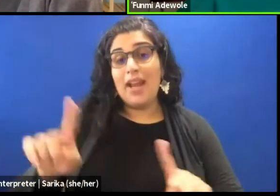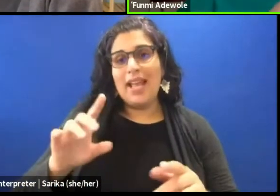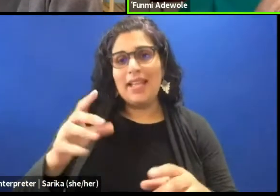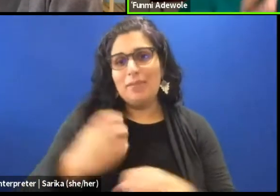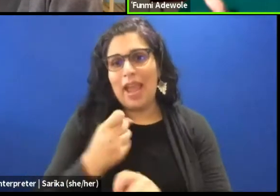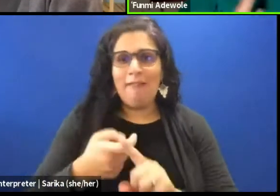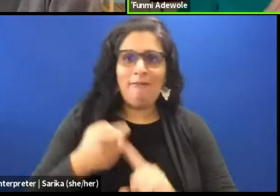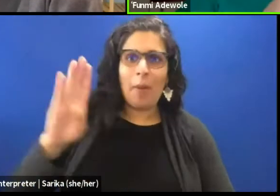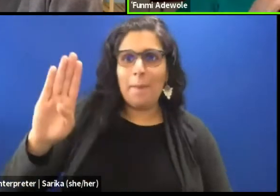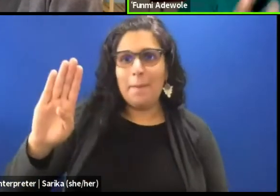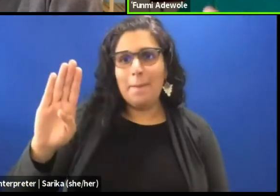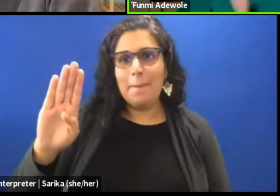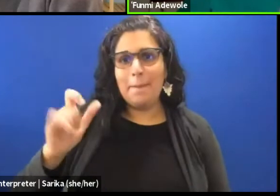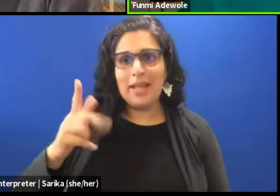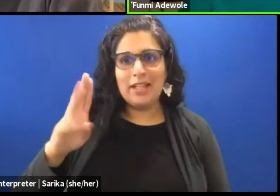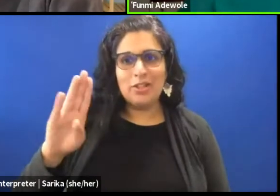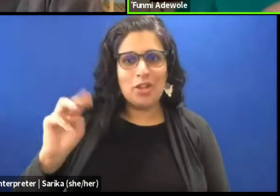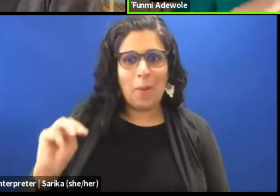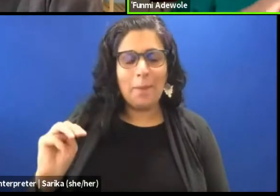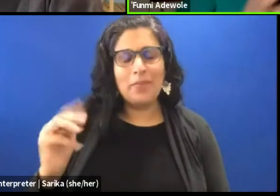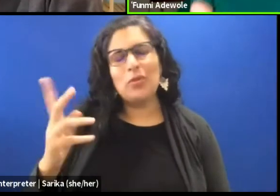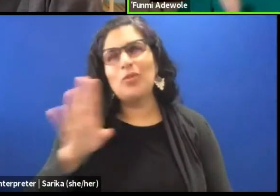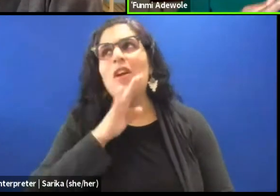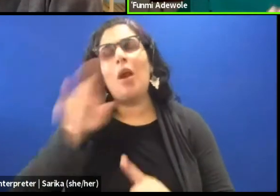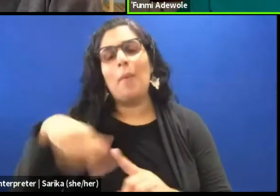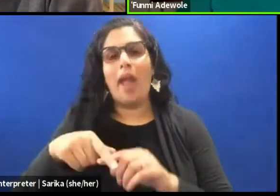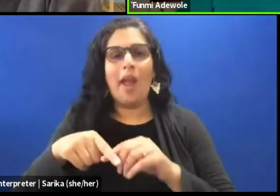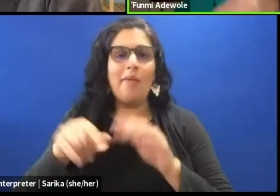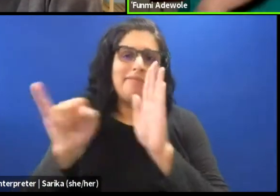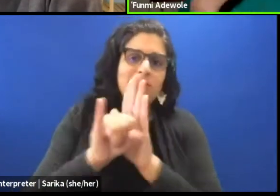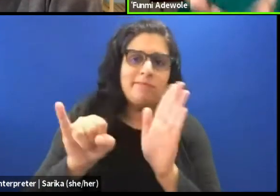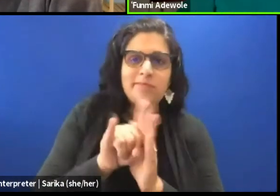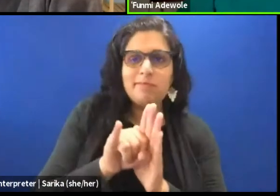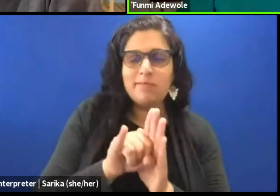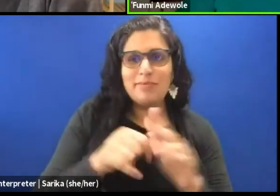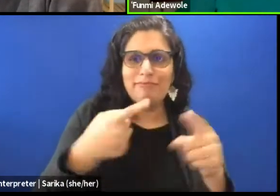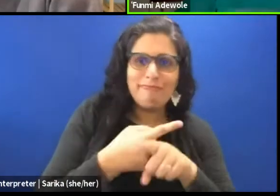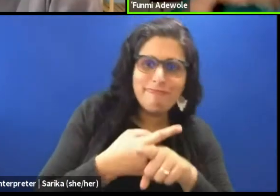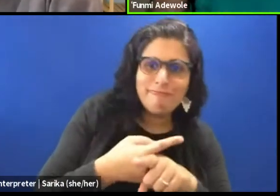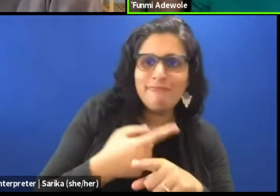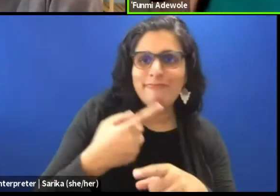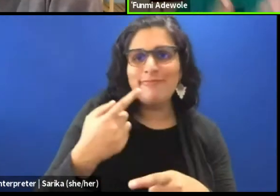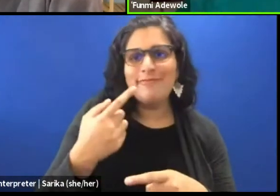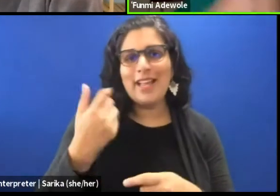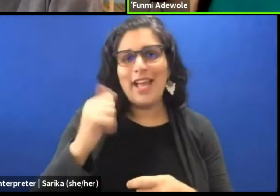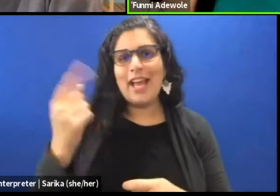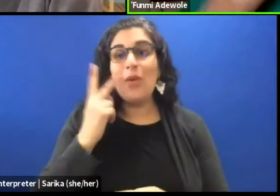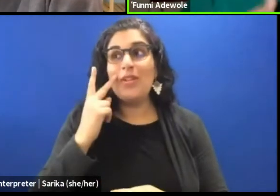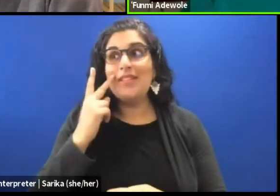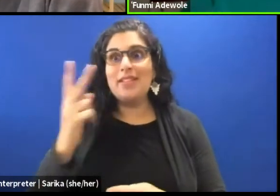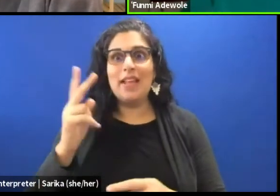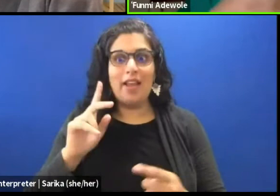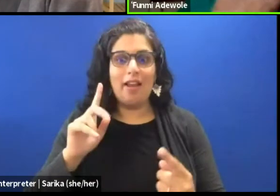So she is also talking about issues of identity, that anyone who sees it it on the street, with here this, they will say it's Africa